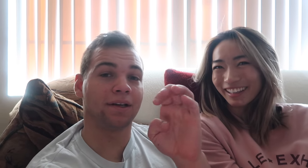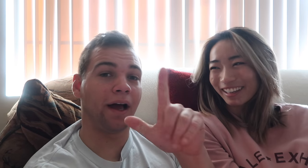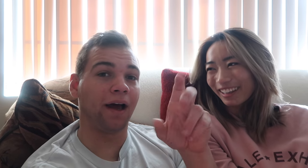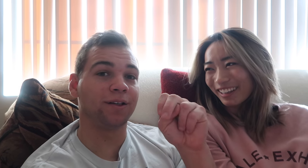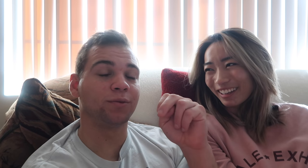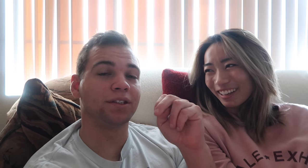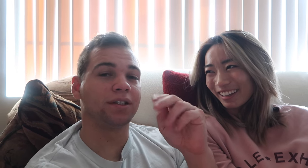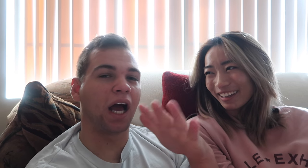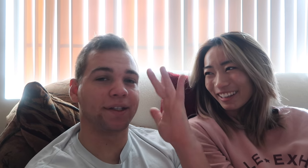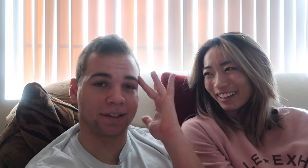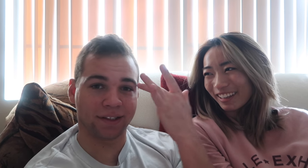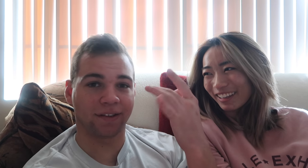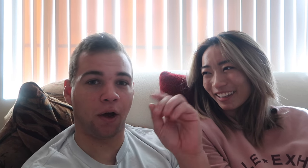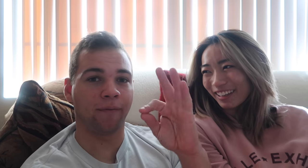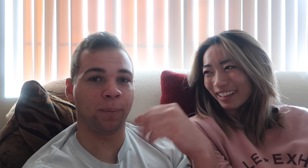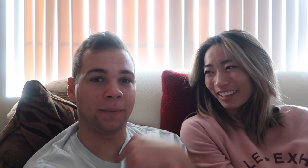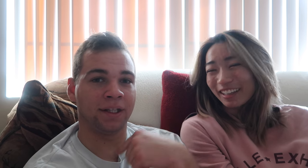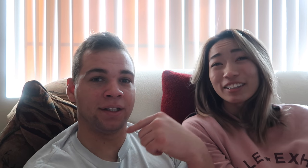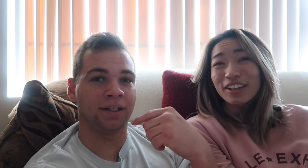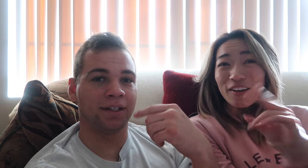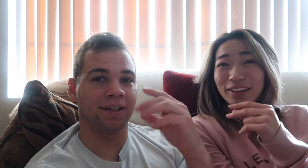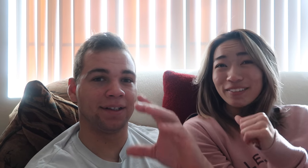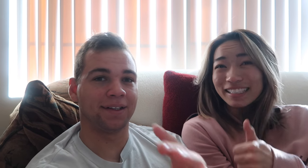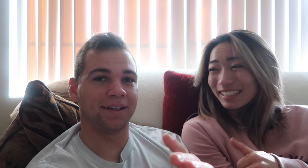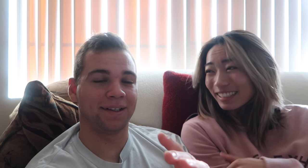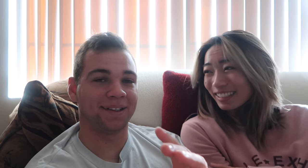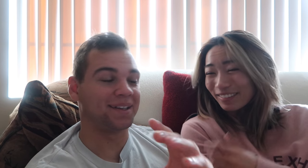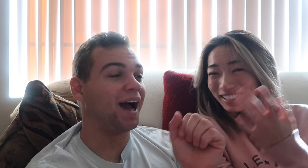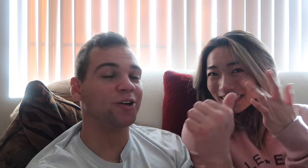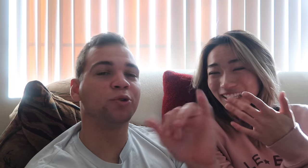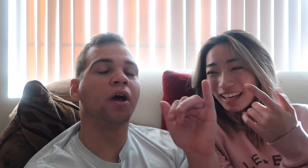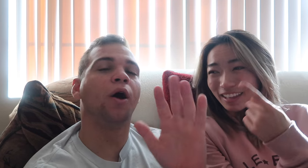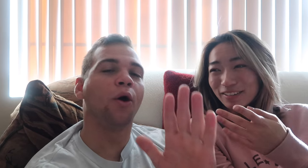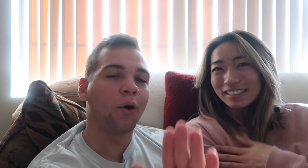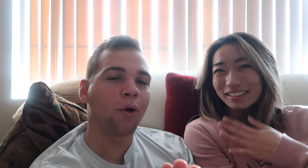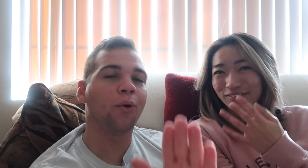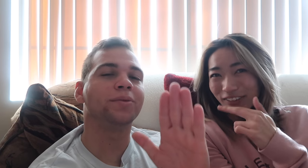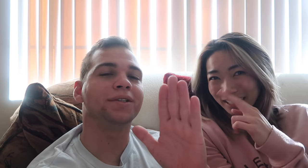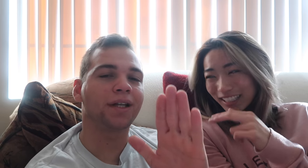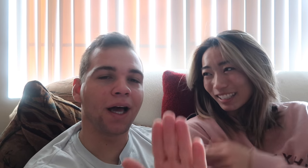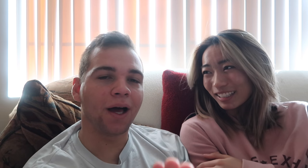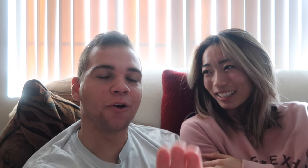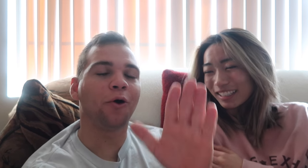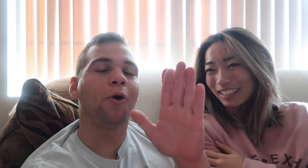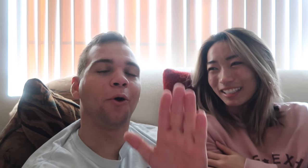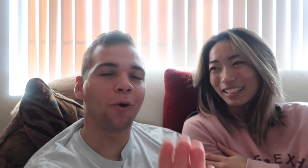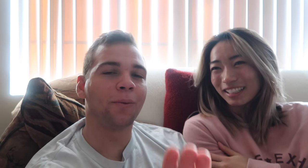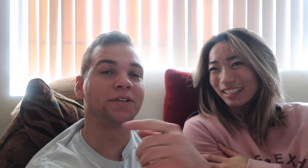honestly ellen was kinda sick of me No, I wasn't I wasn't sick. I thought it was funny you were like "calm down calm down"